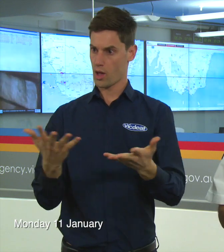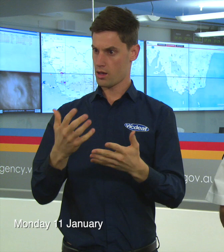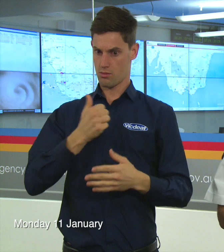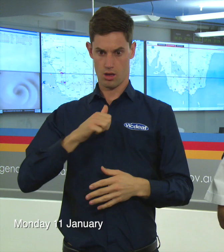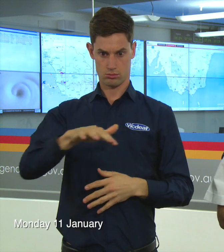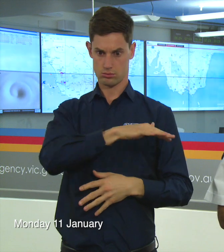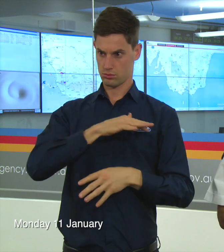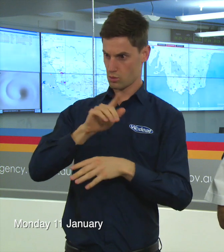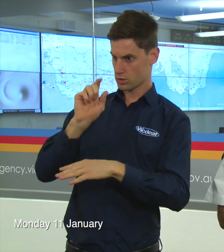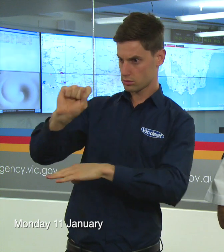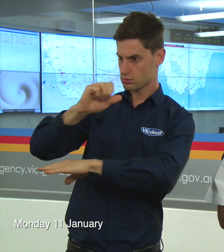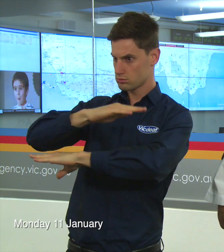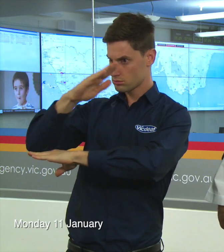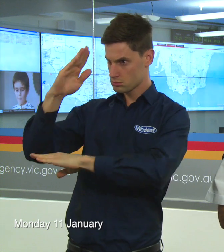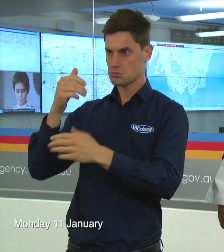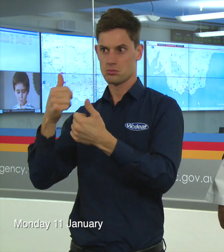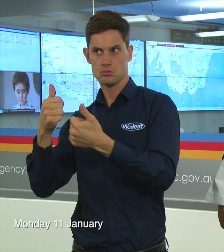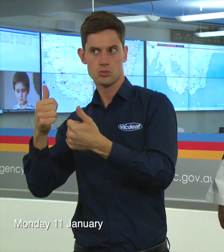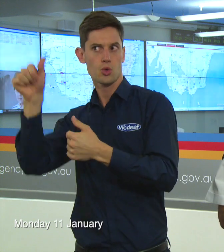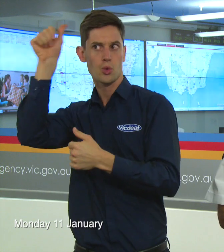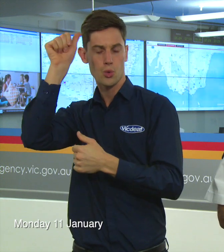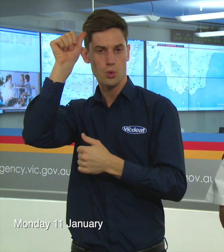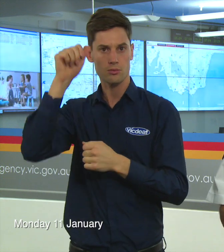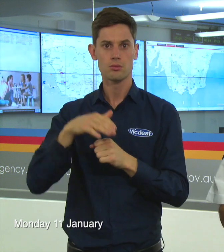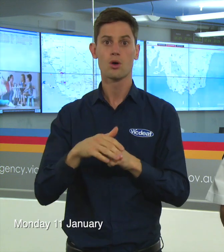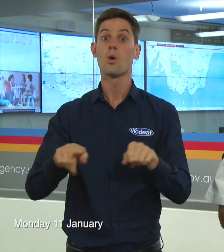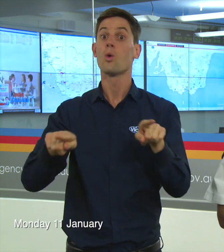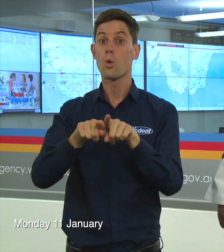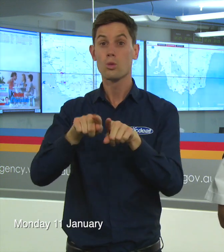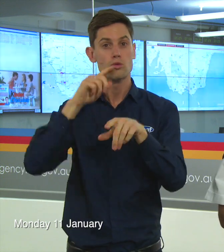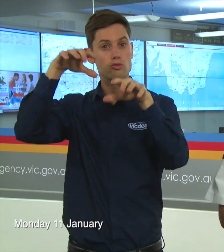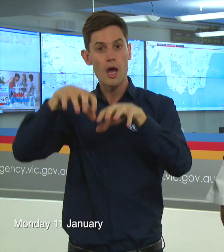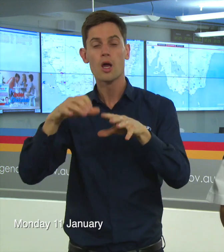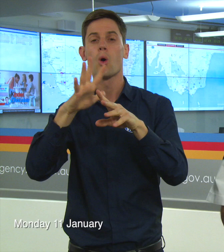And certainly we could see large drops of rain that means there could be significant